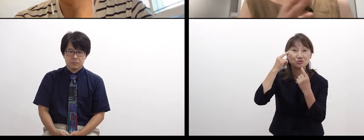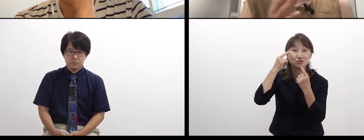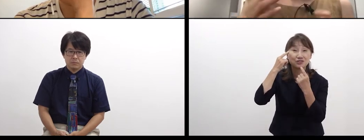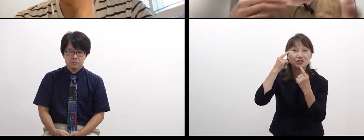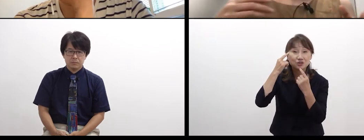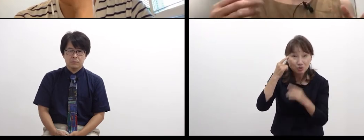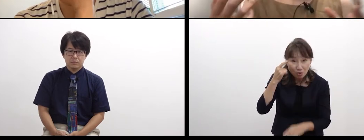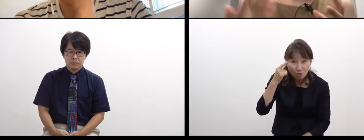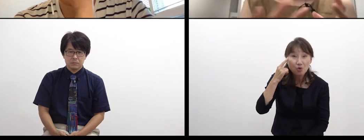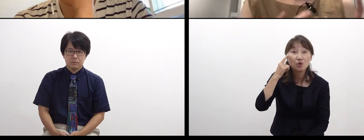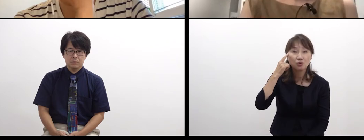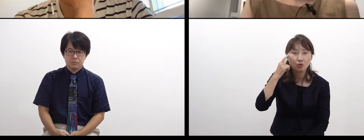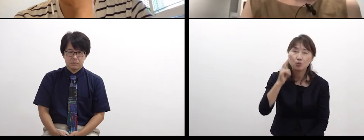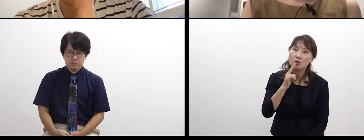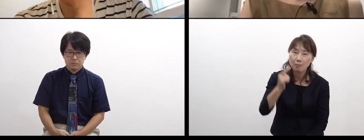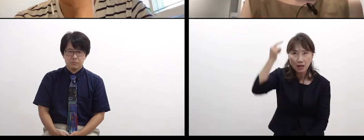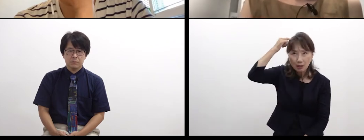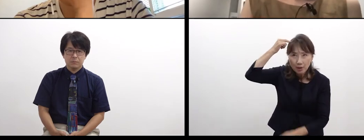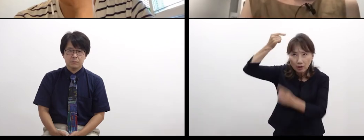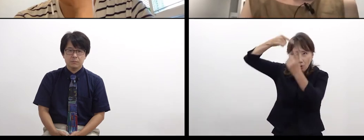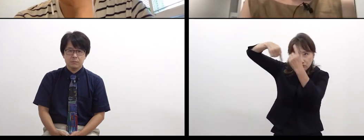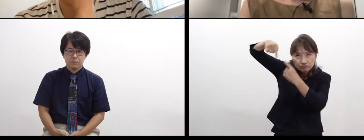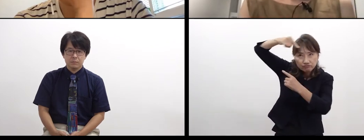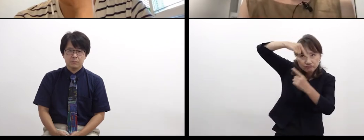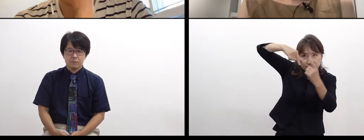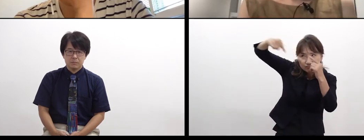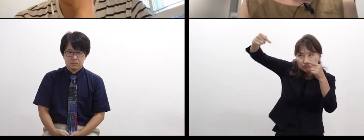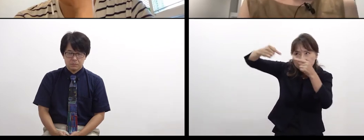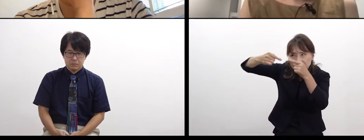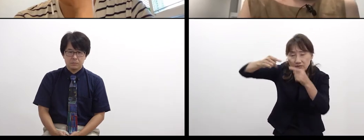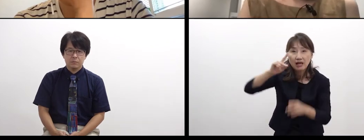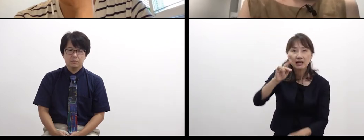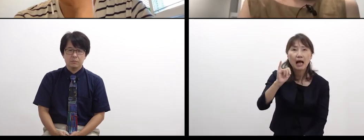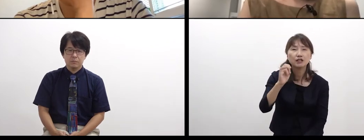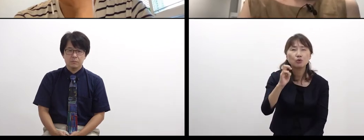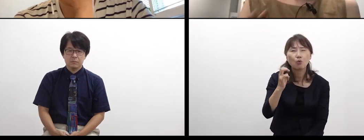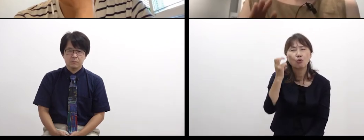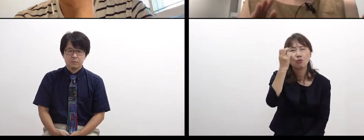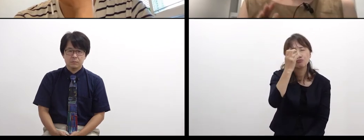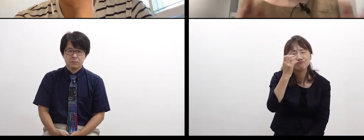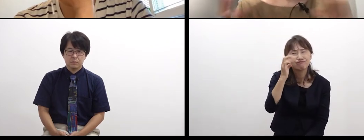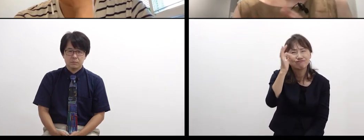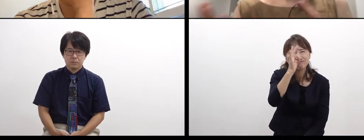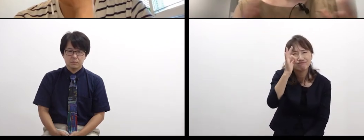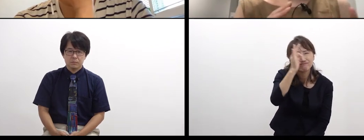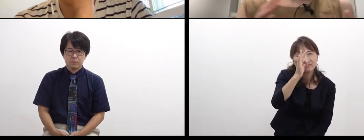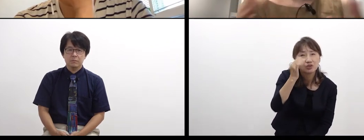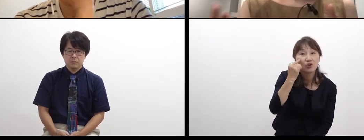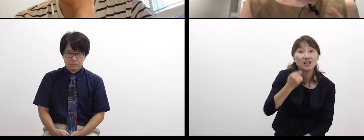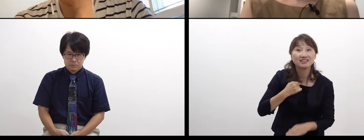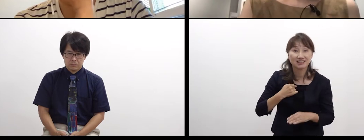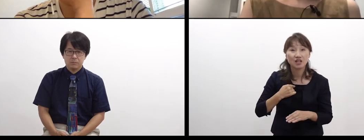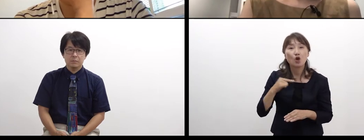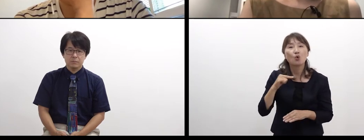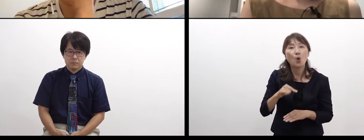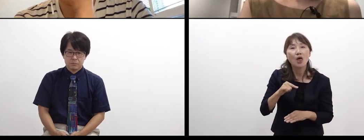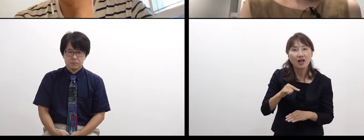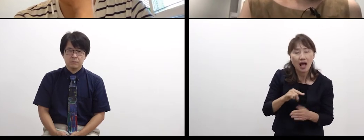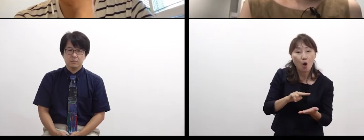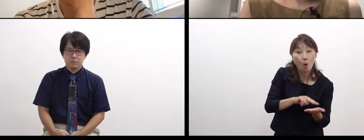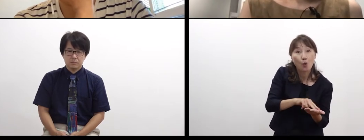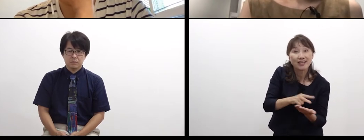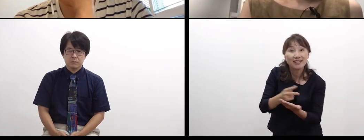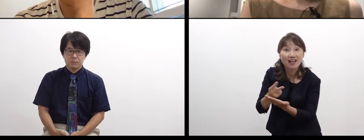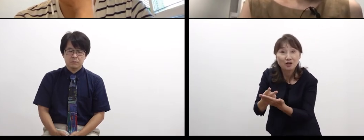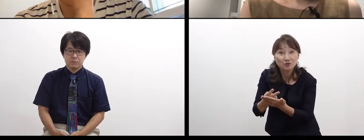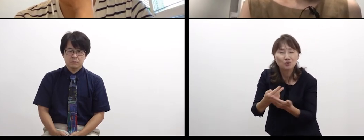I’m looking for a circuit. That’s also why interpretation is fun.